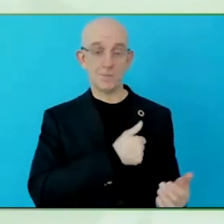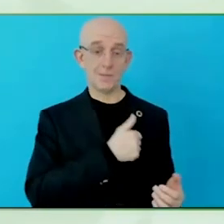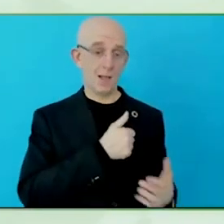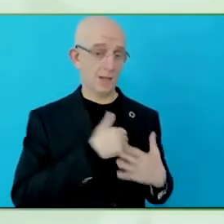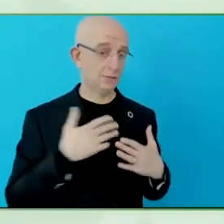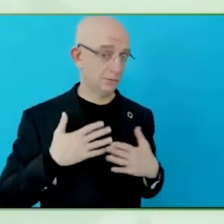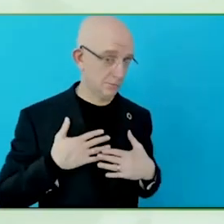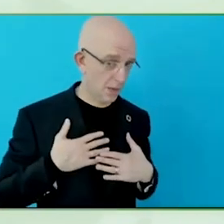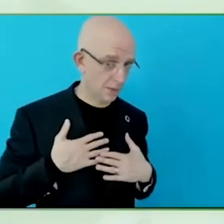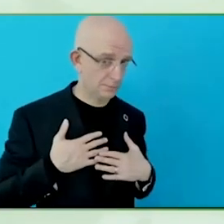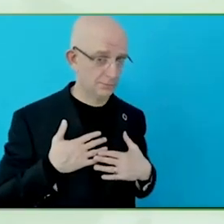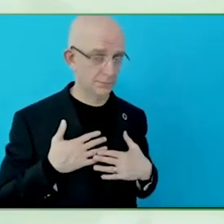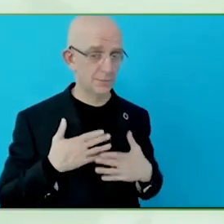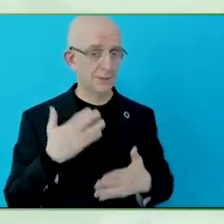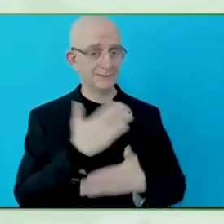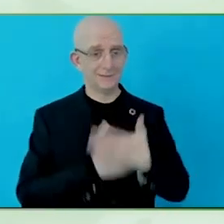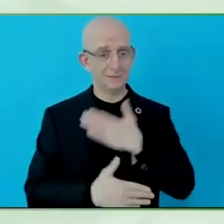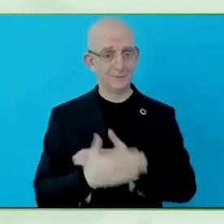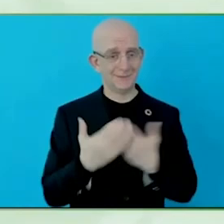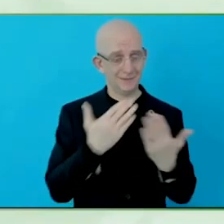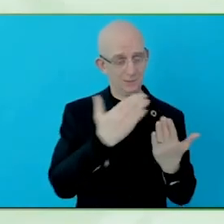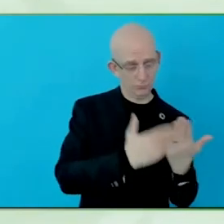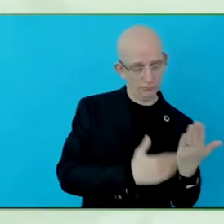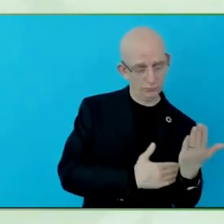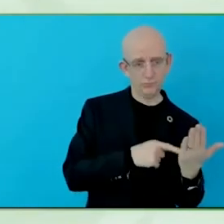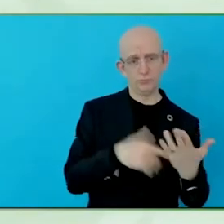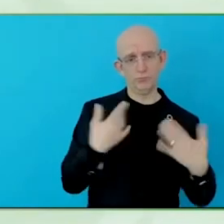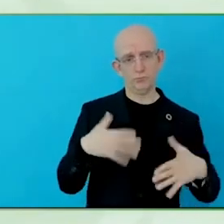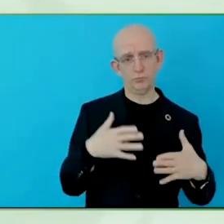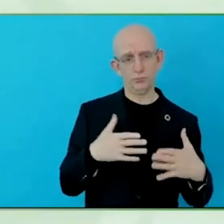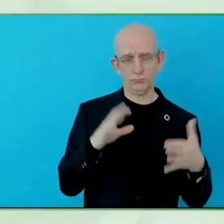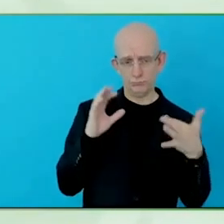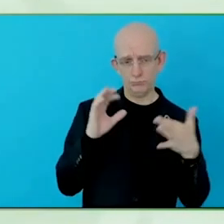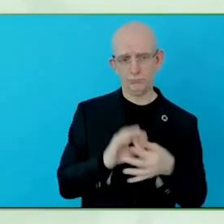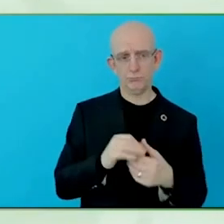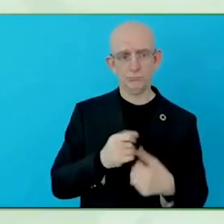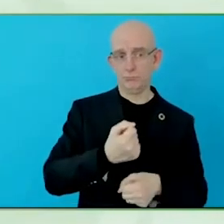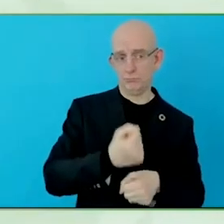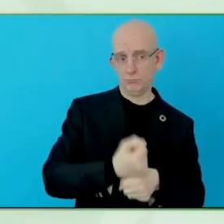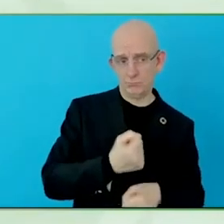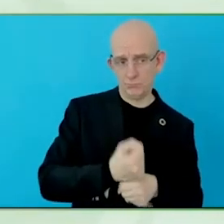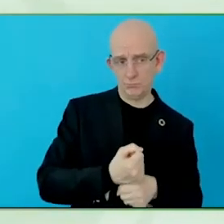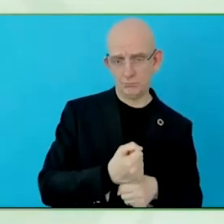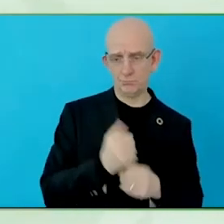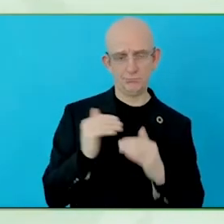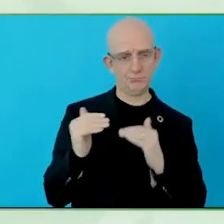And building on that, in our provincial regulations, there are